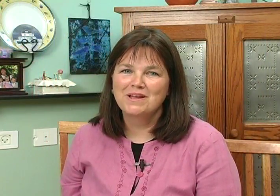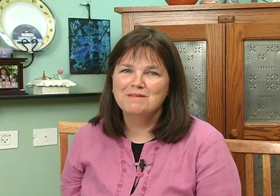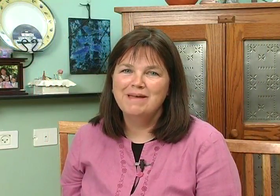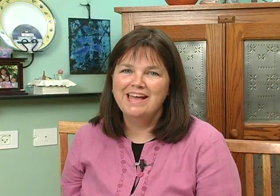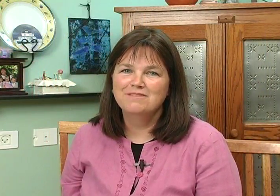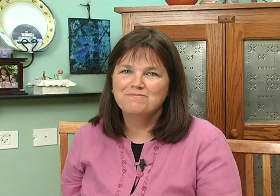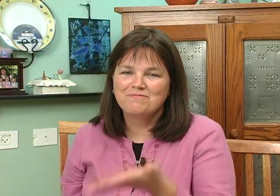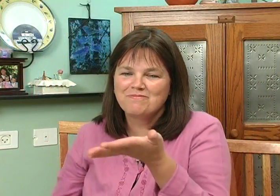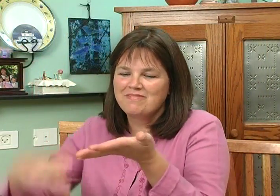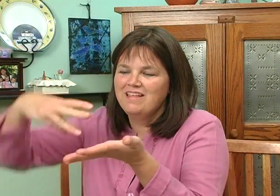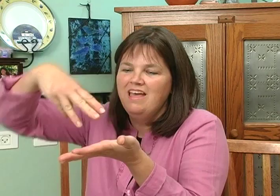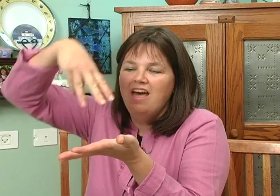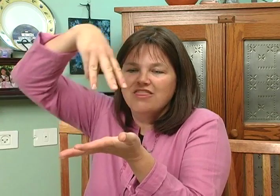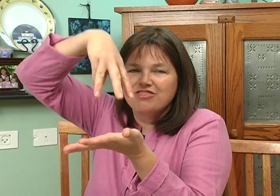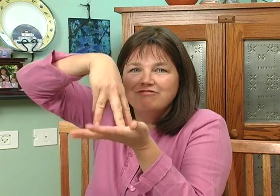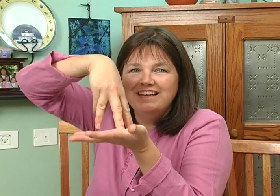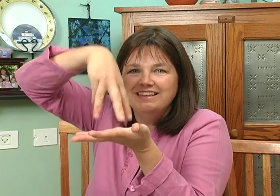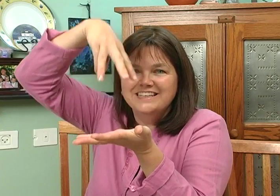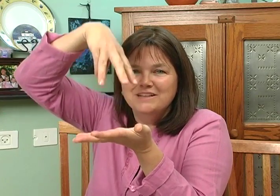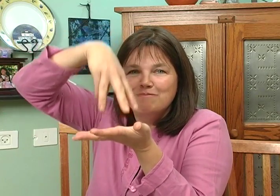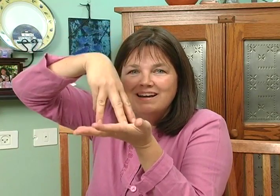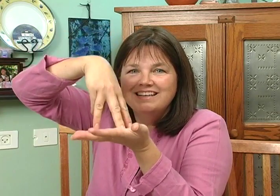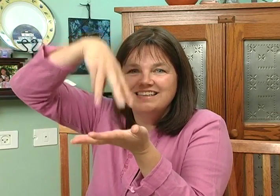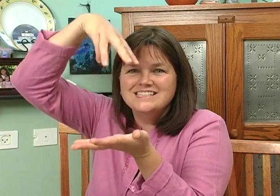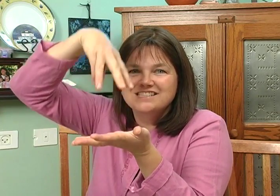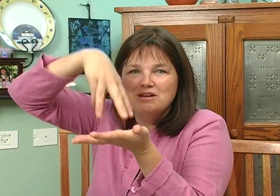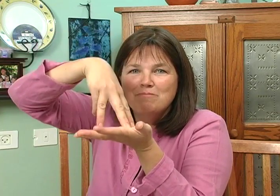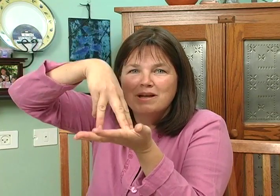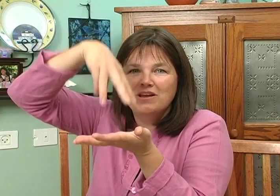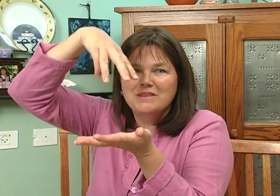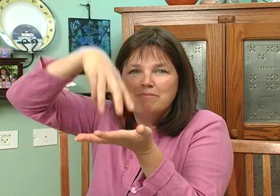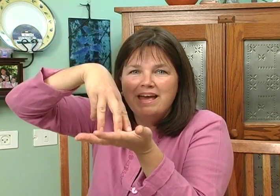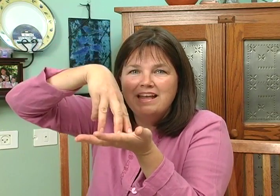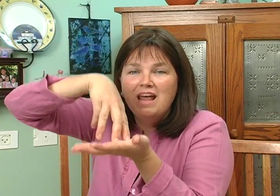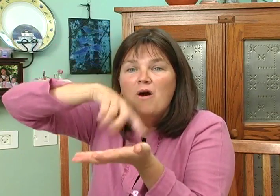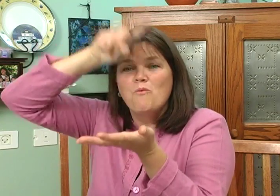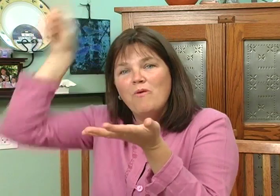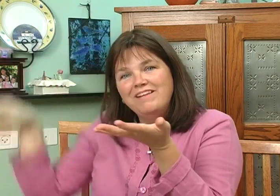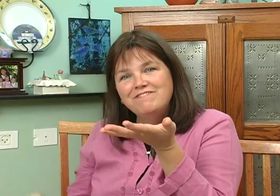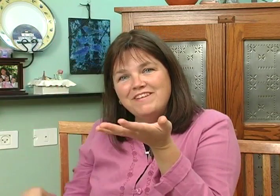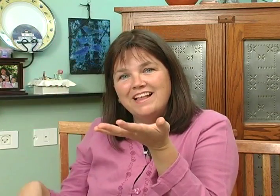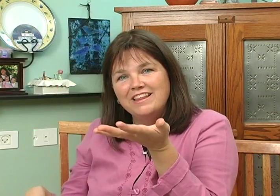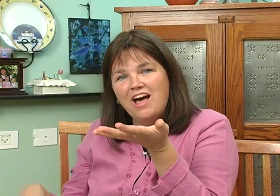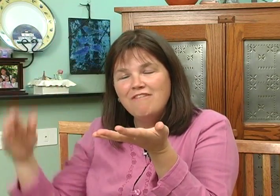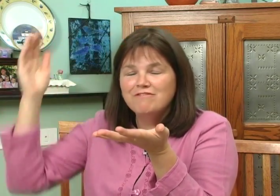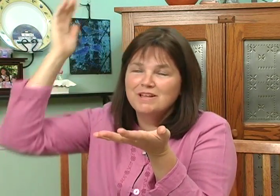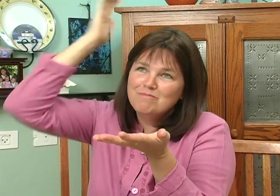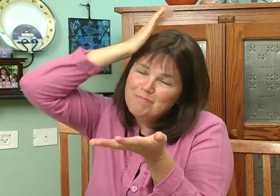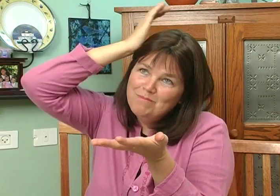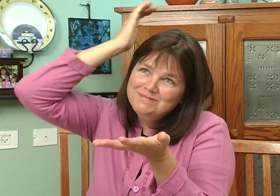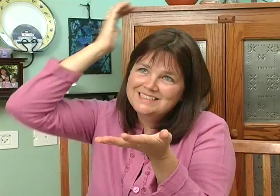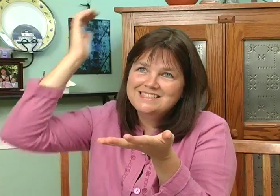on the bed (hand motions) three little monkeys jumping on the bed one fell and bumped his